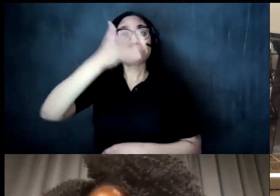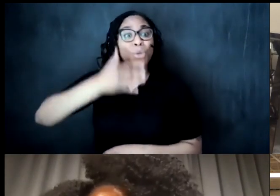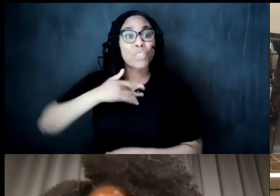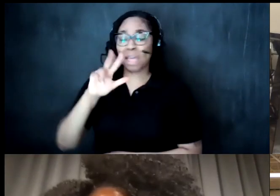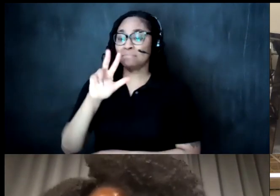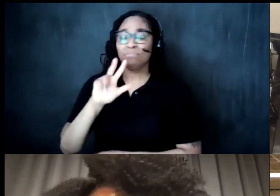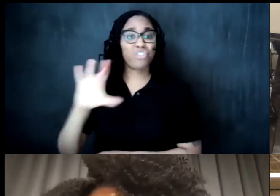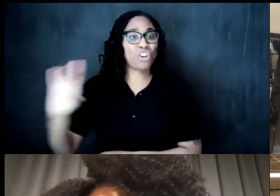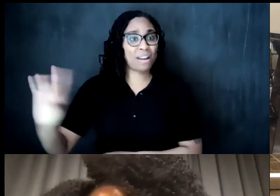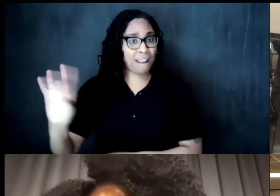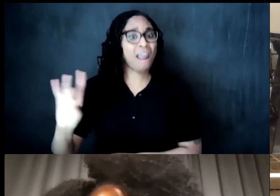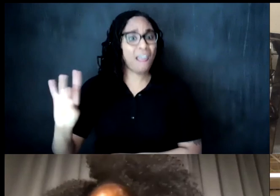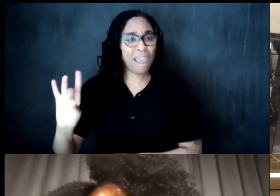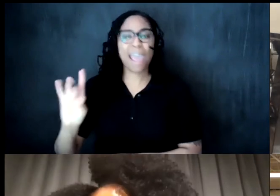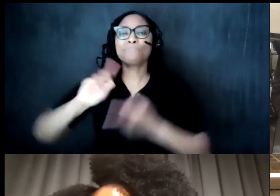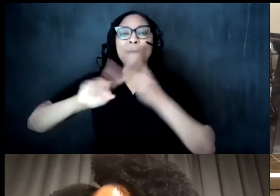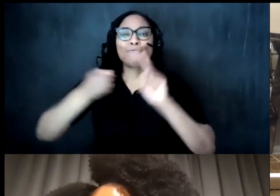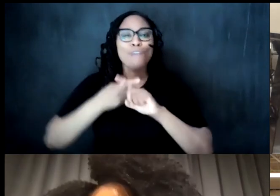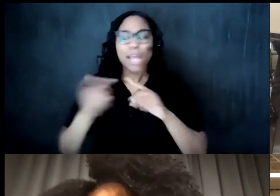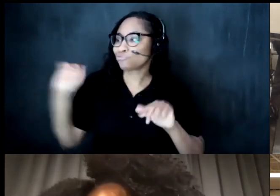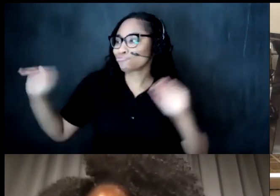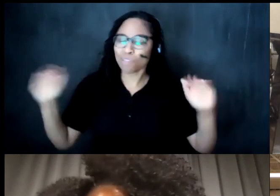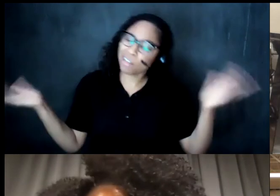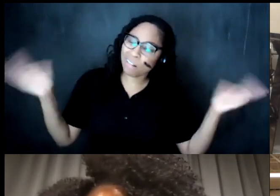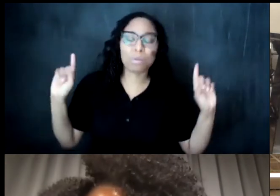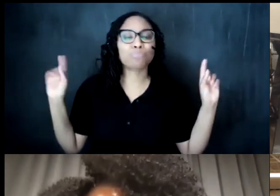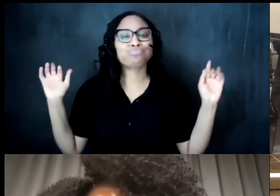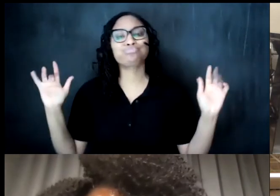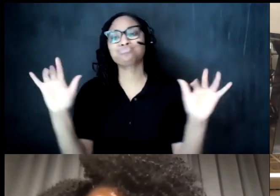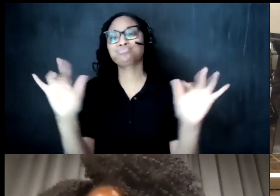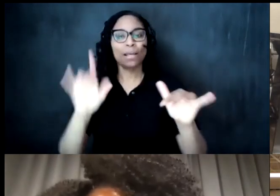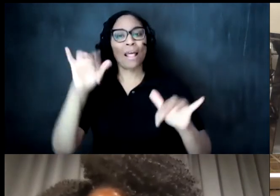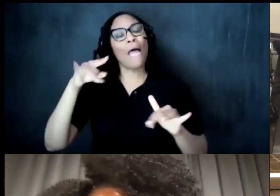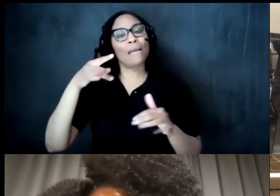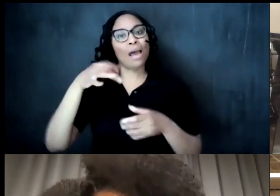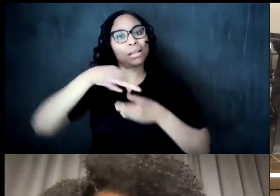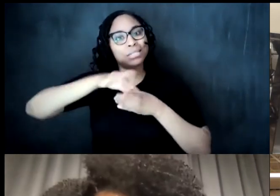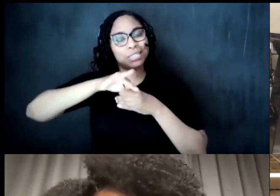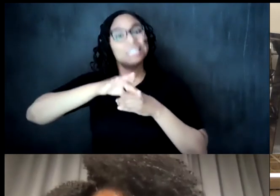tea tasting at a local tea shop we learned the history of tea they left out the african